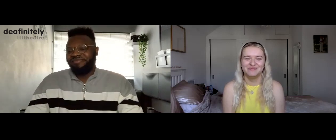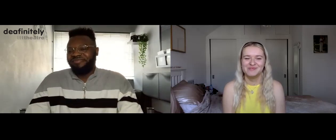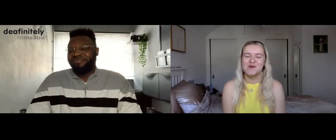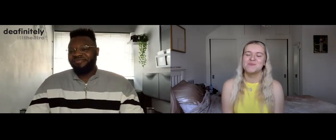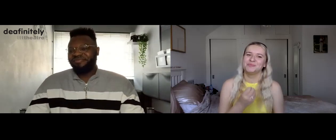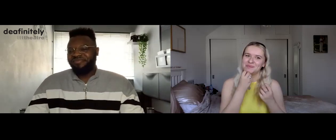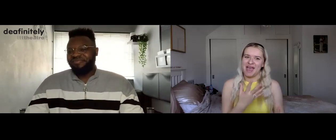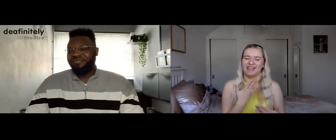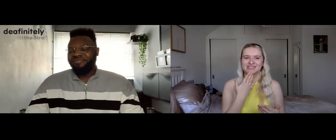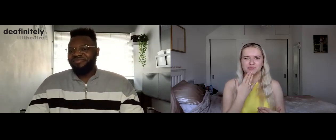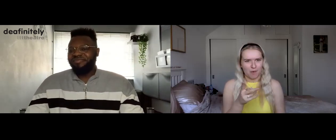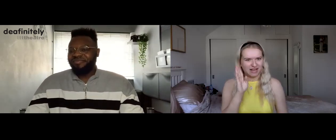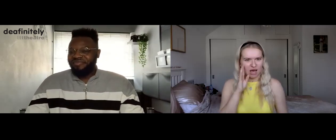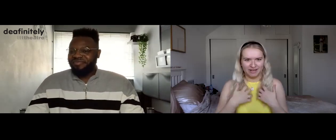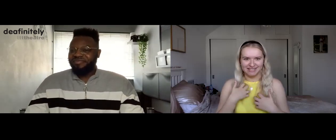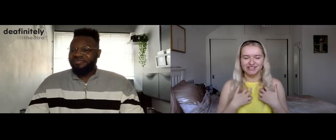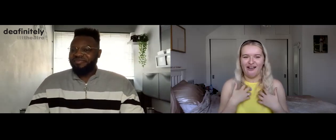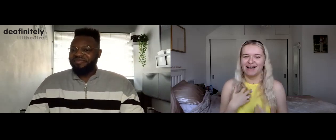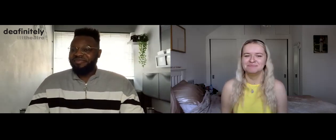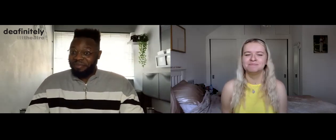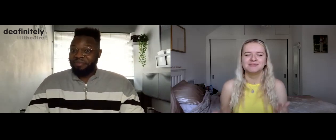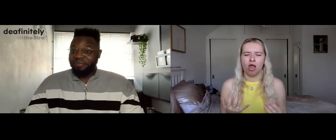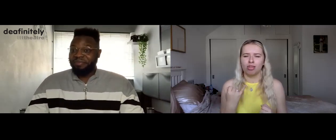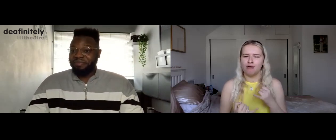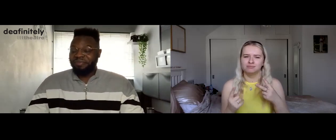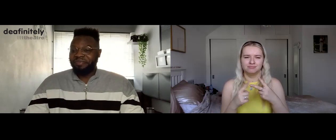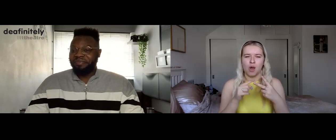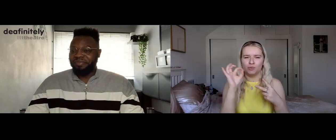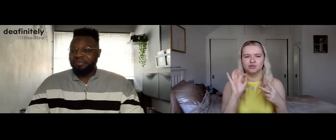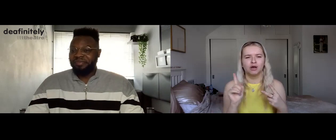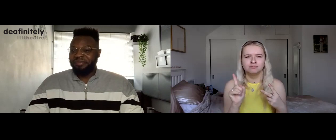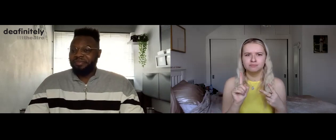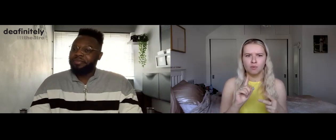Great thank you, this sounds exciting. Now, my last question for you,